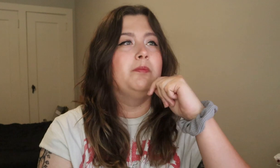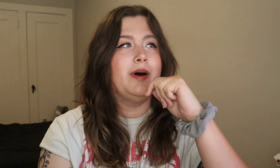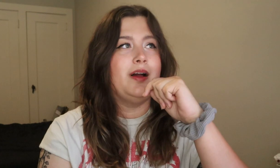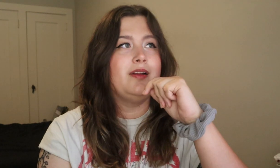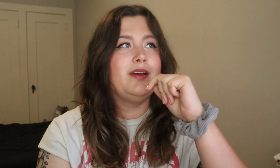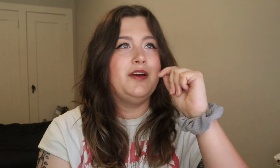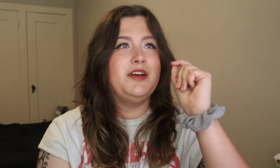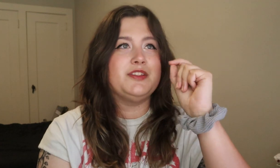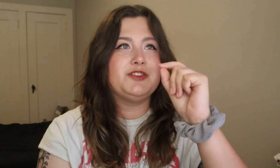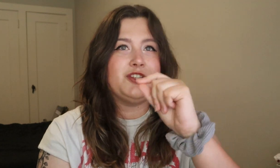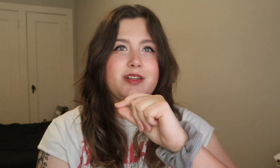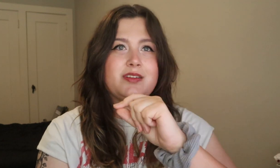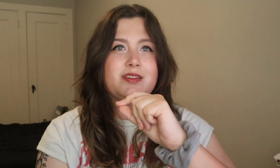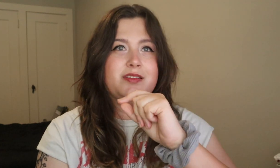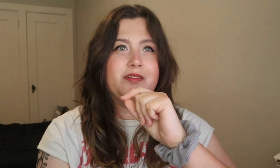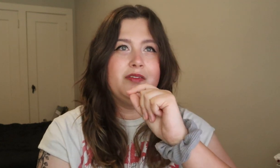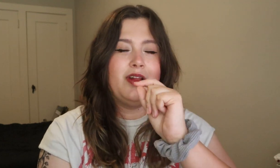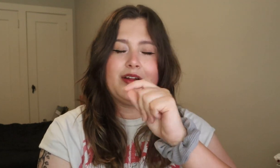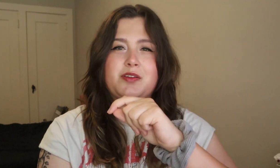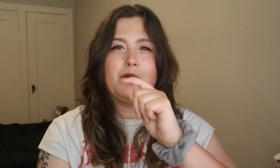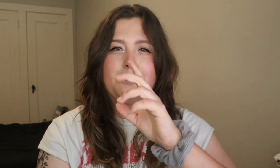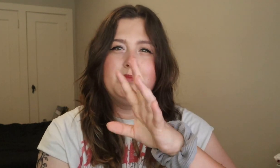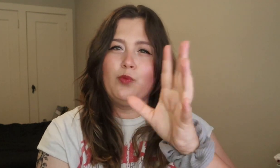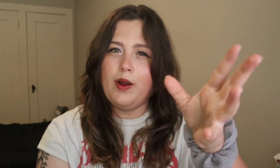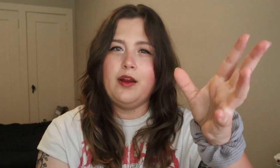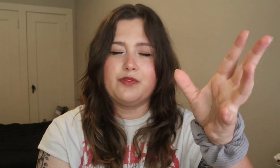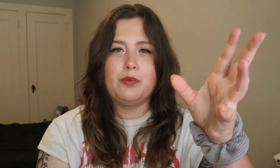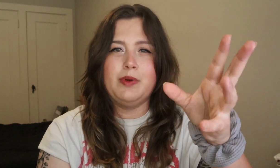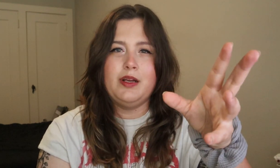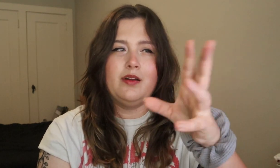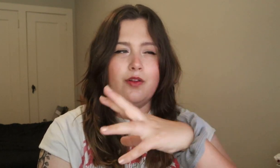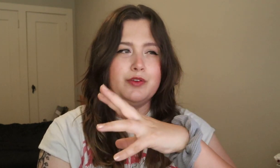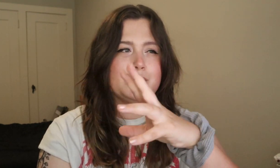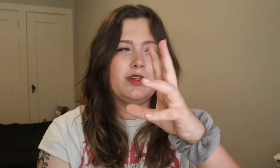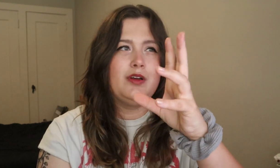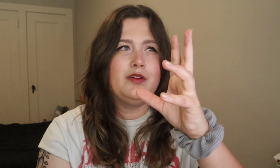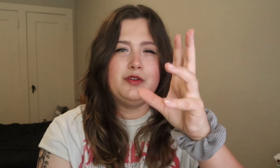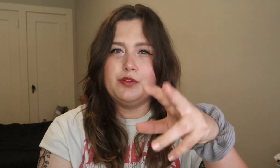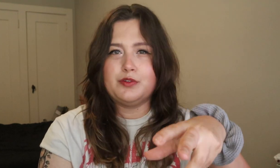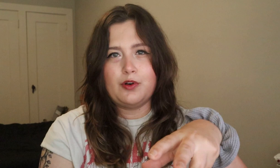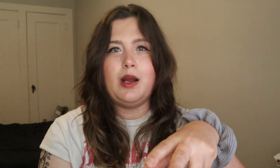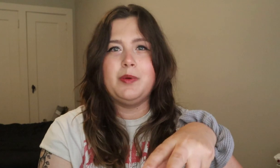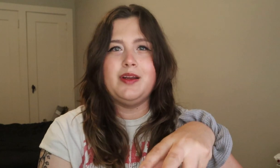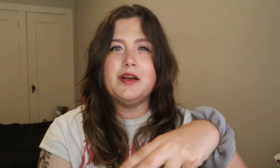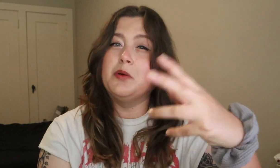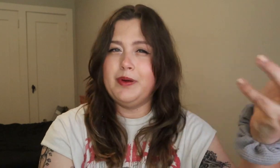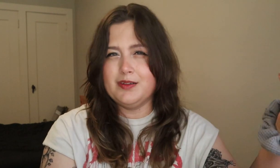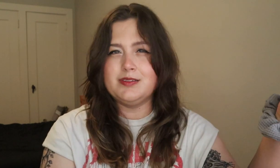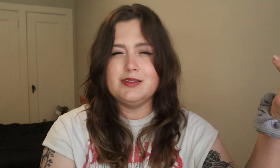but it's just, that's the way for me and others to describe it in comparison